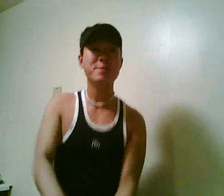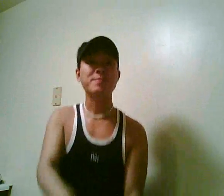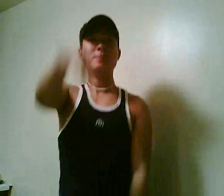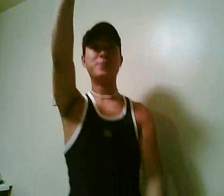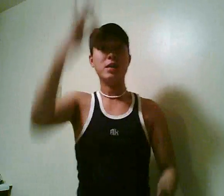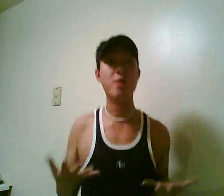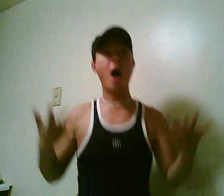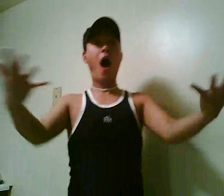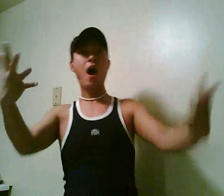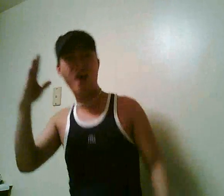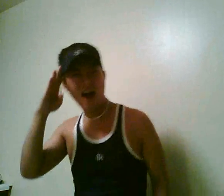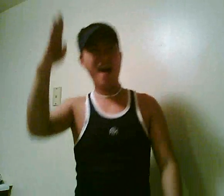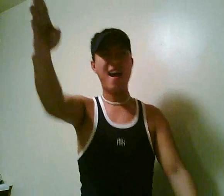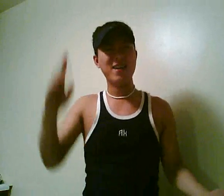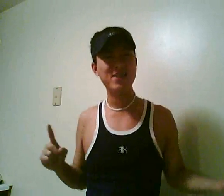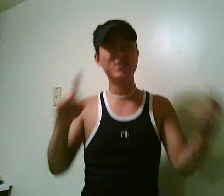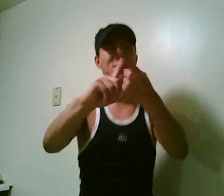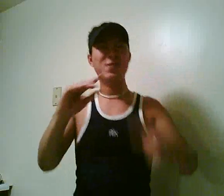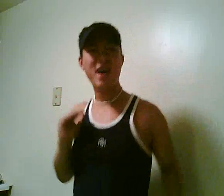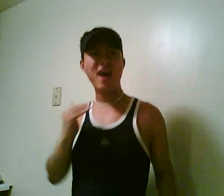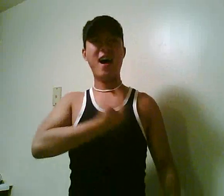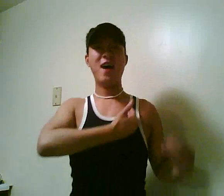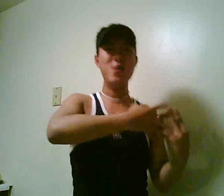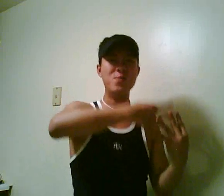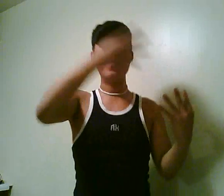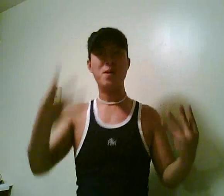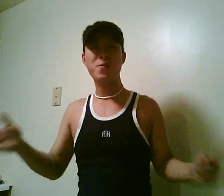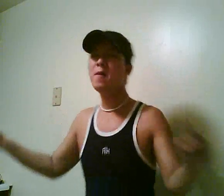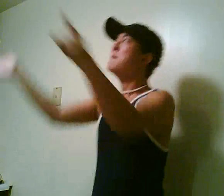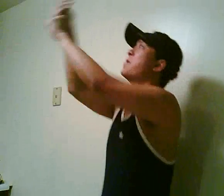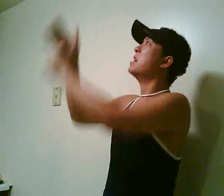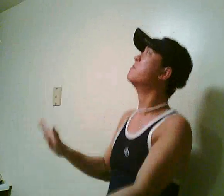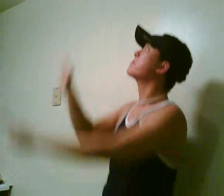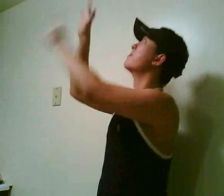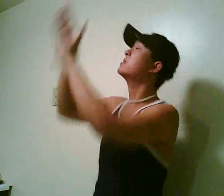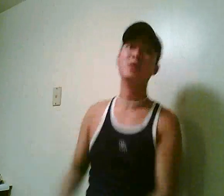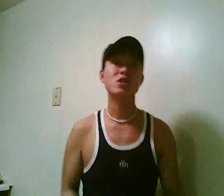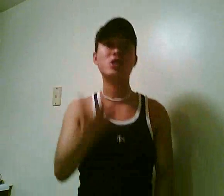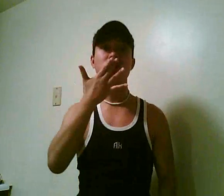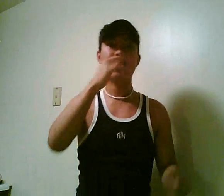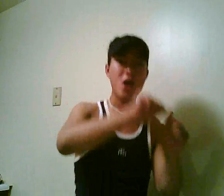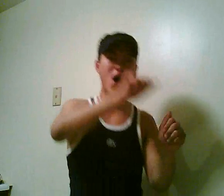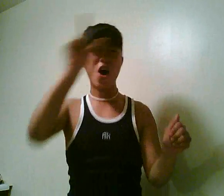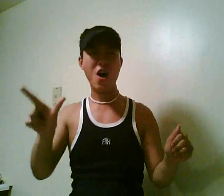Spirit and hail to our rainbow flag, Its colors are all colors of the rainbow!